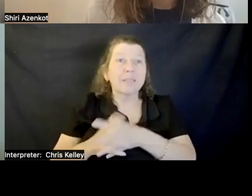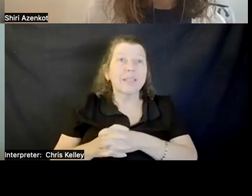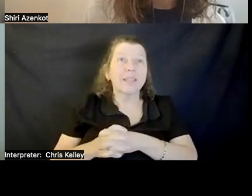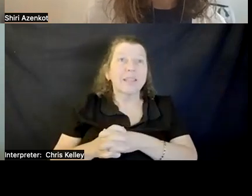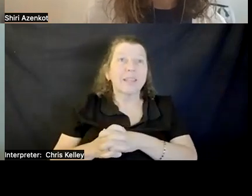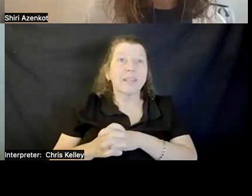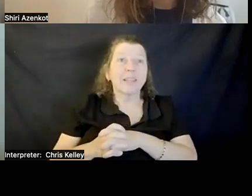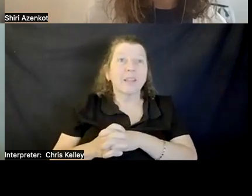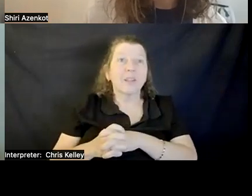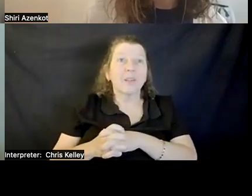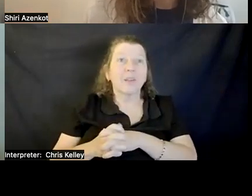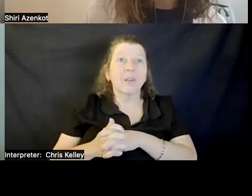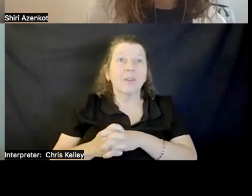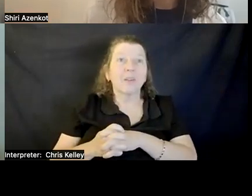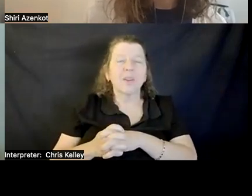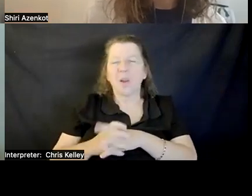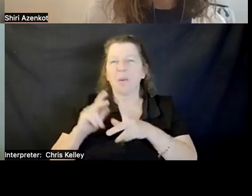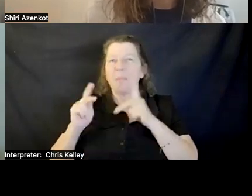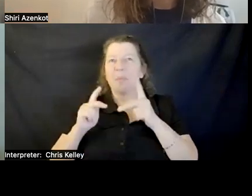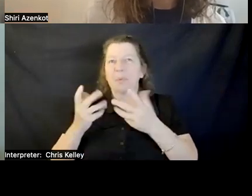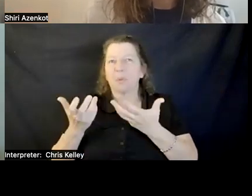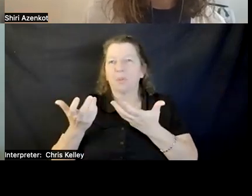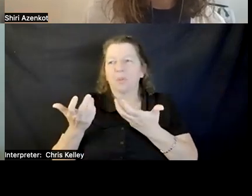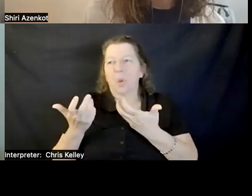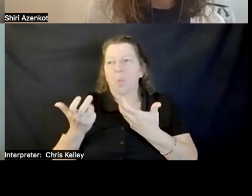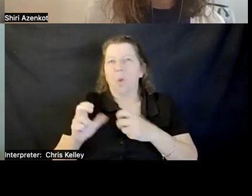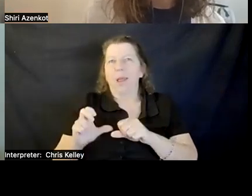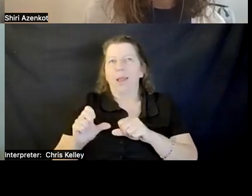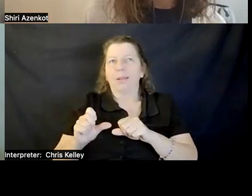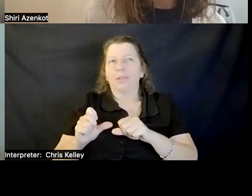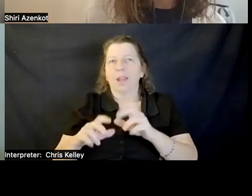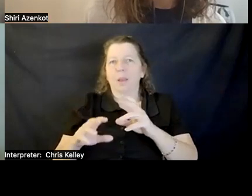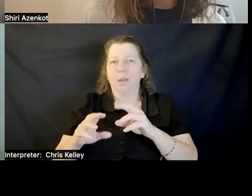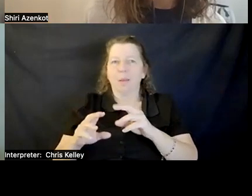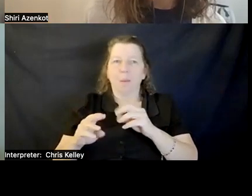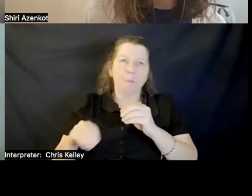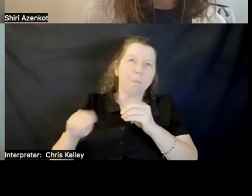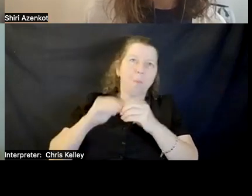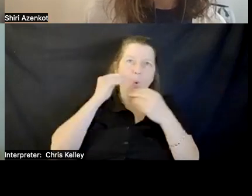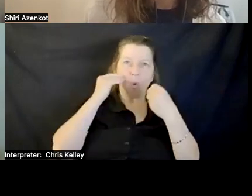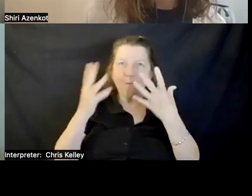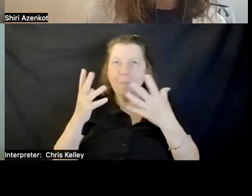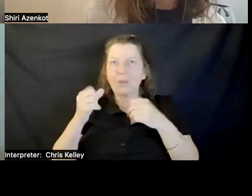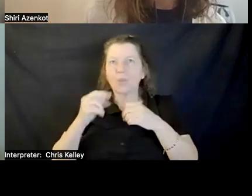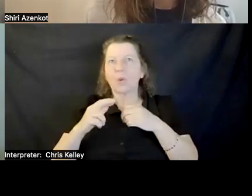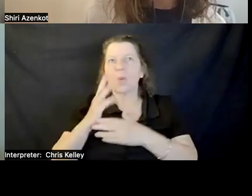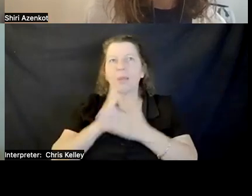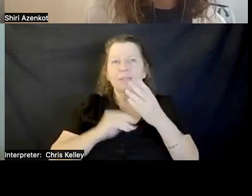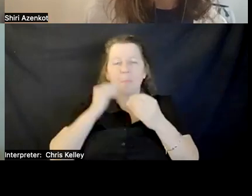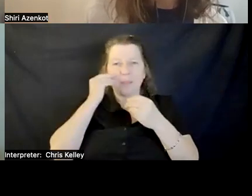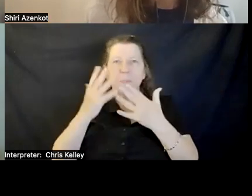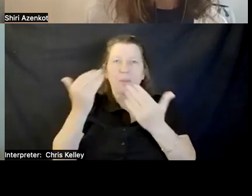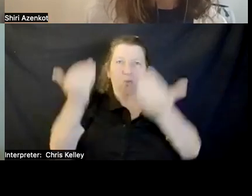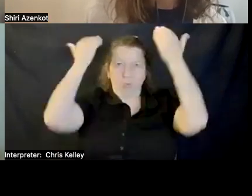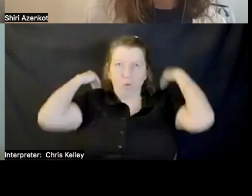people wouldn't want to have more information or there might be some information over that.